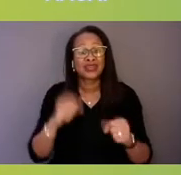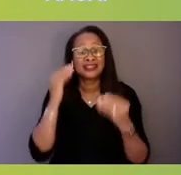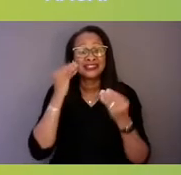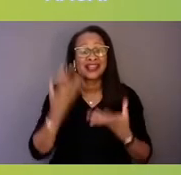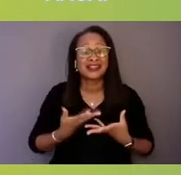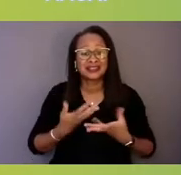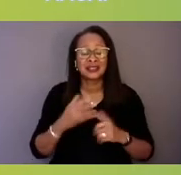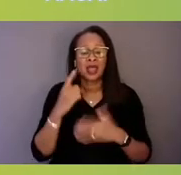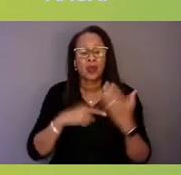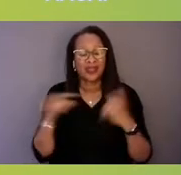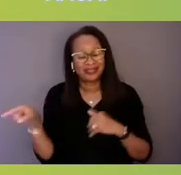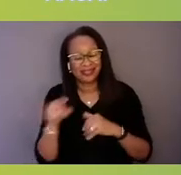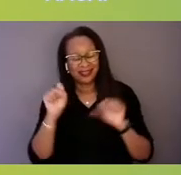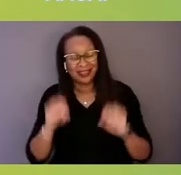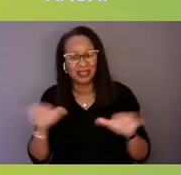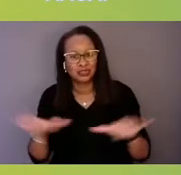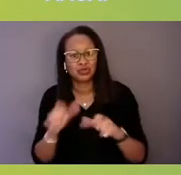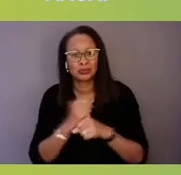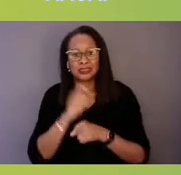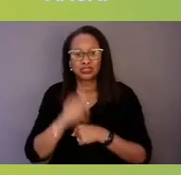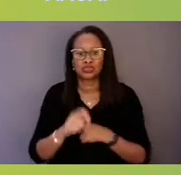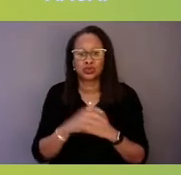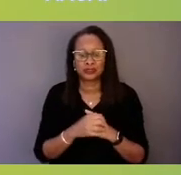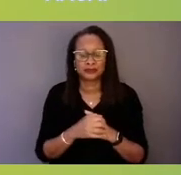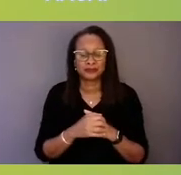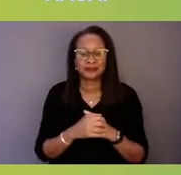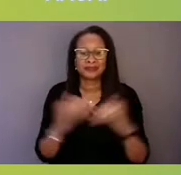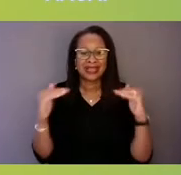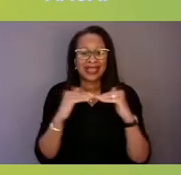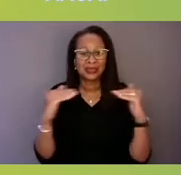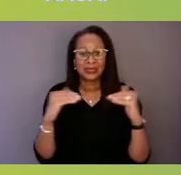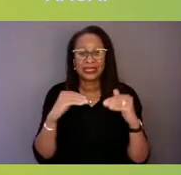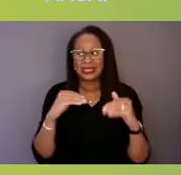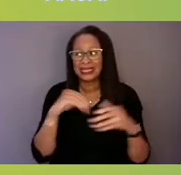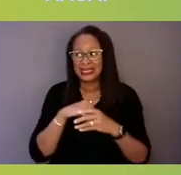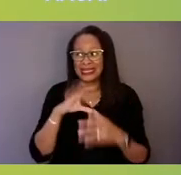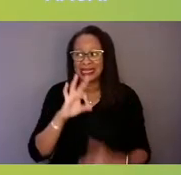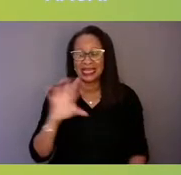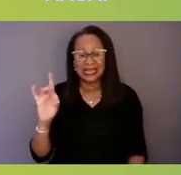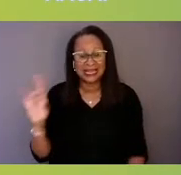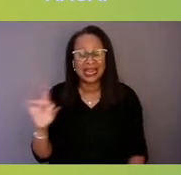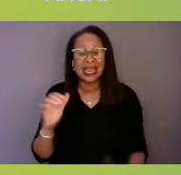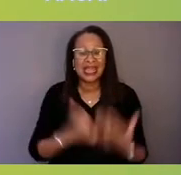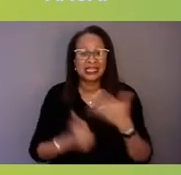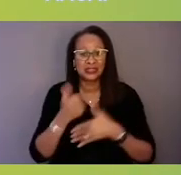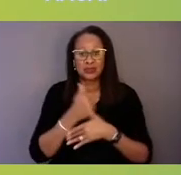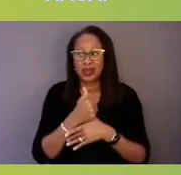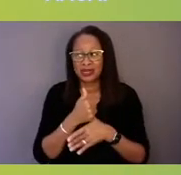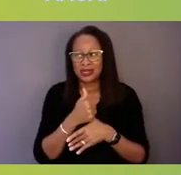to ensure that the equity in 988 is a priority in their local community, I think that'd be really valuable.